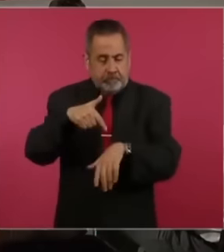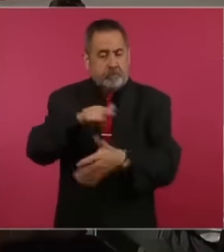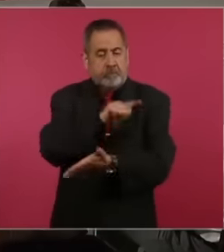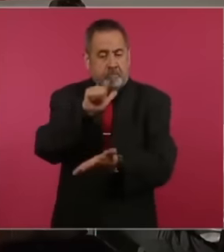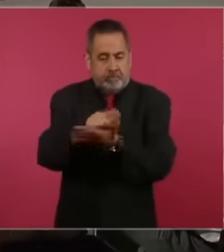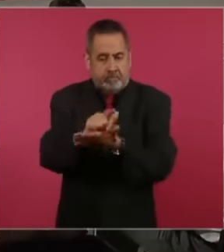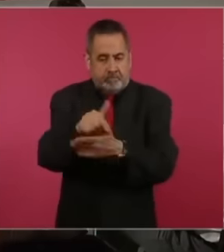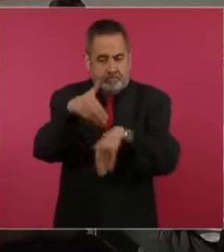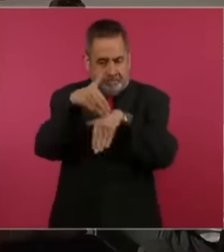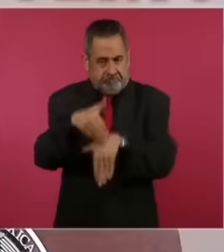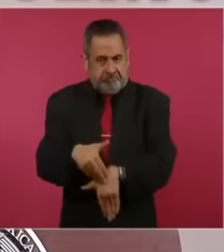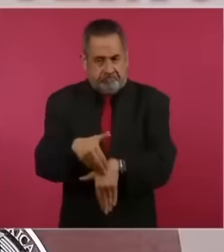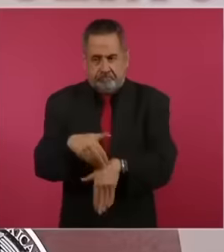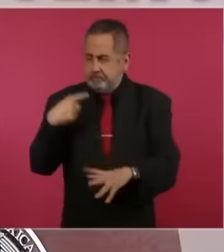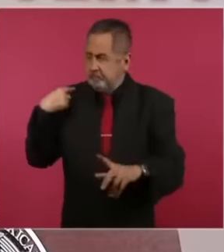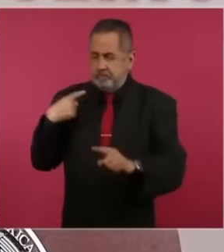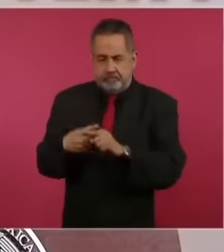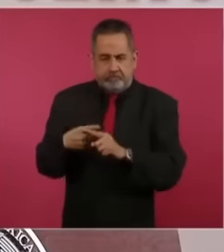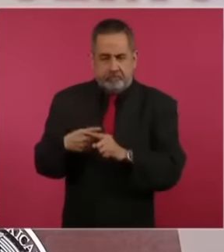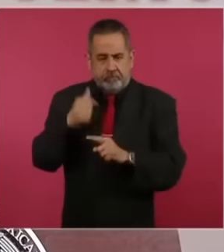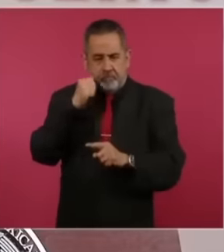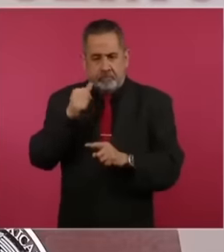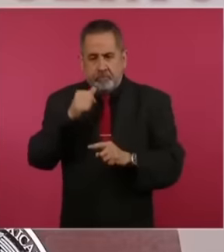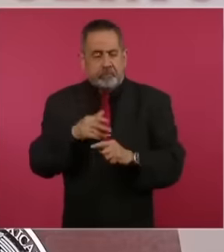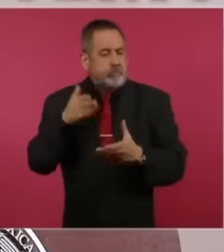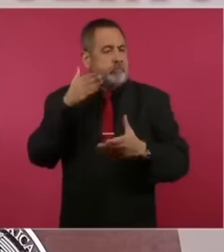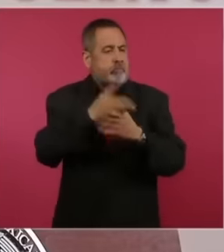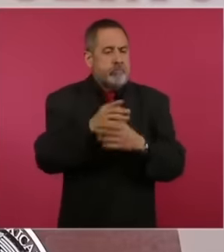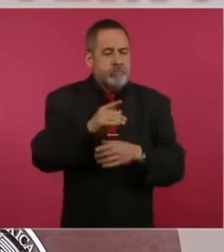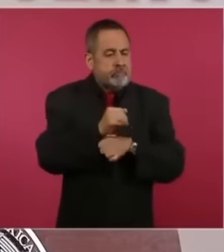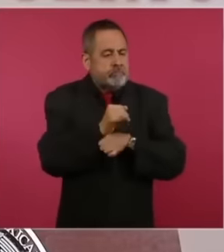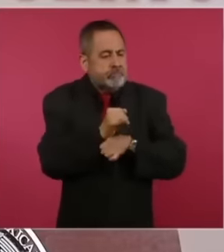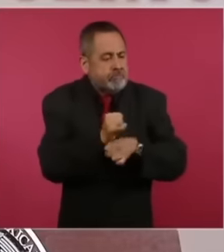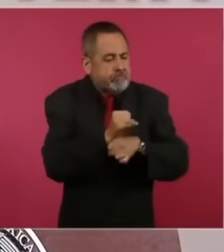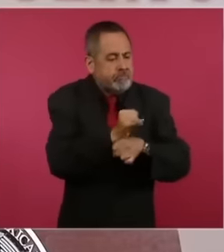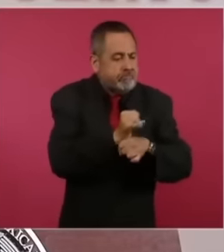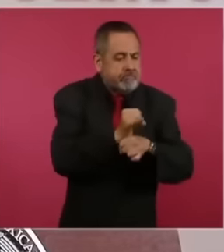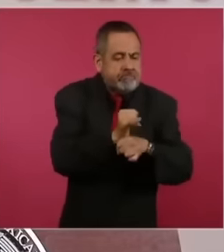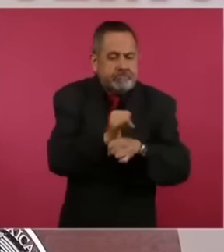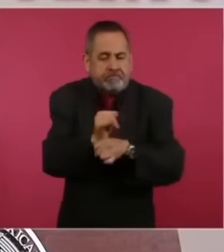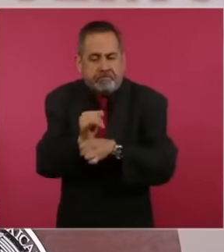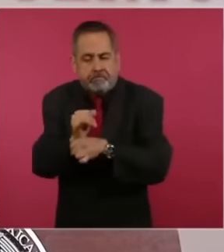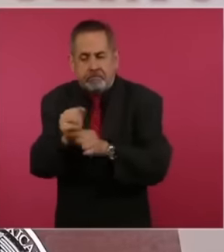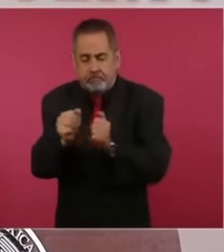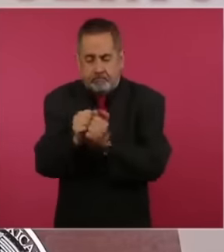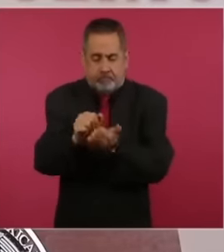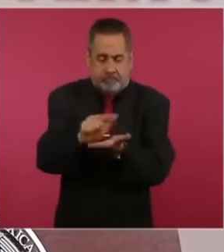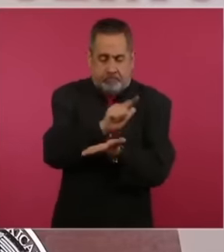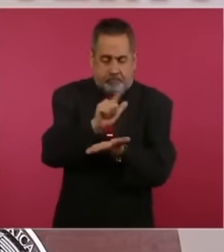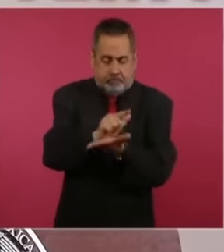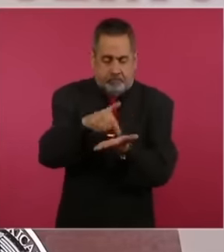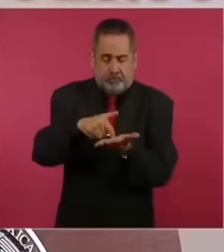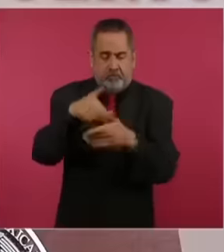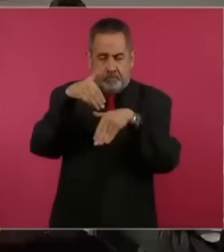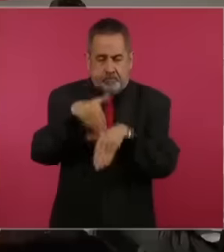during all these years, all the audits we have carried out have been in accordance with reality.